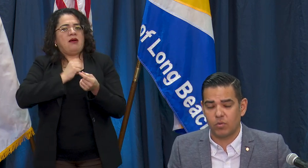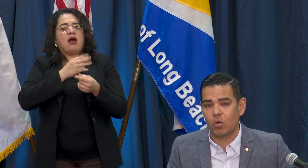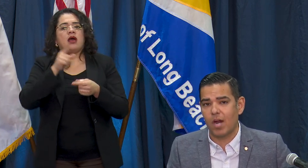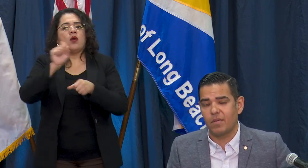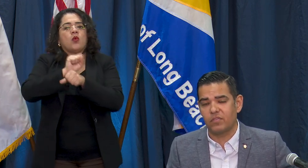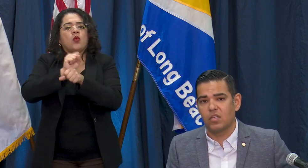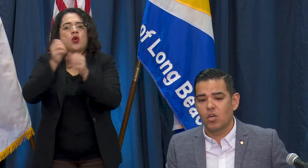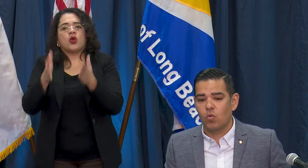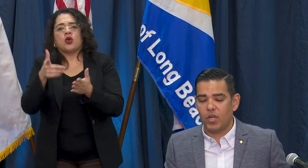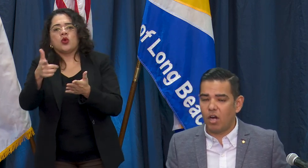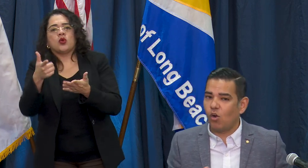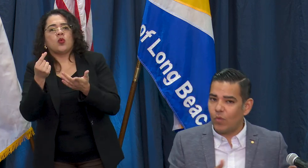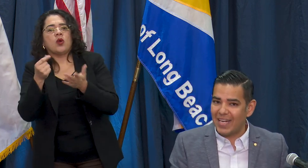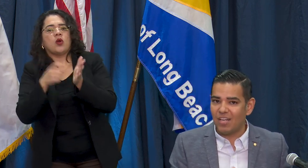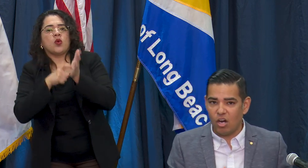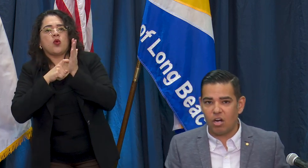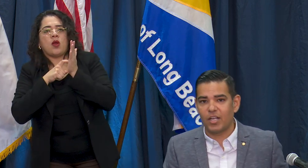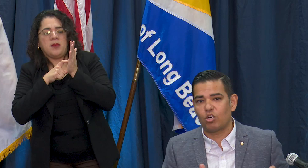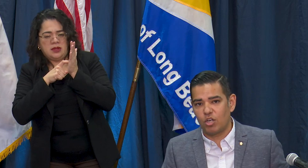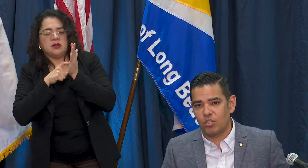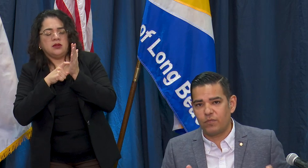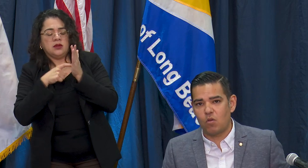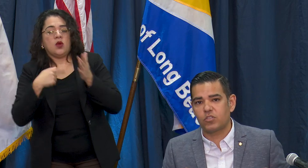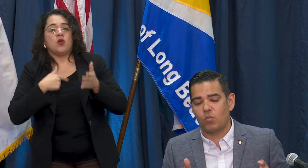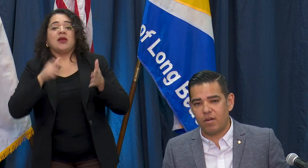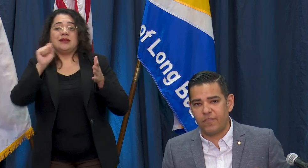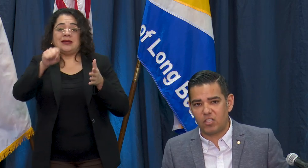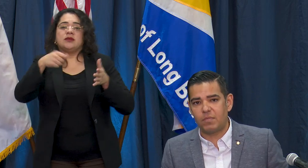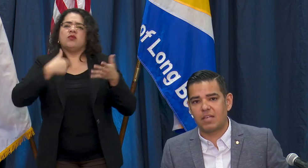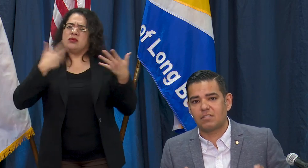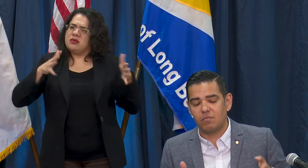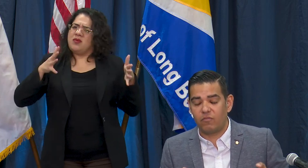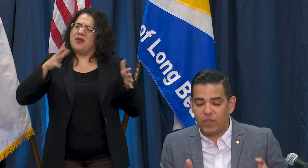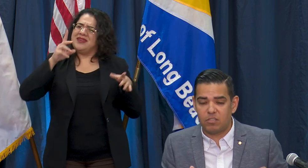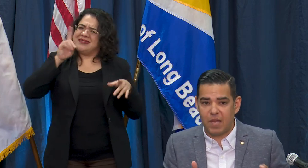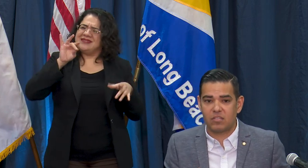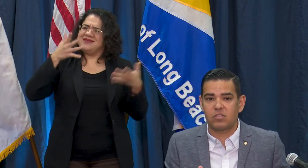requirements. We already are encouraging folks to wear face mask,